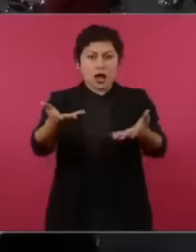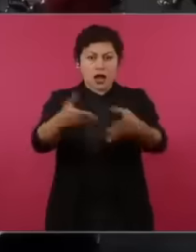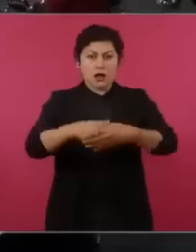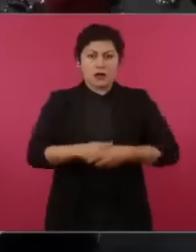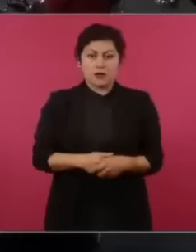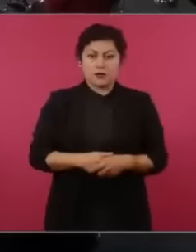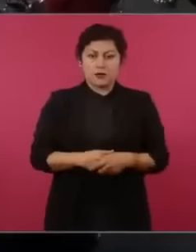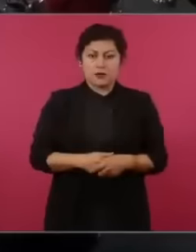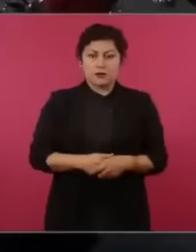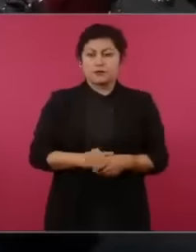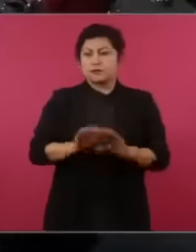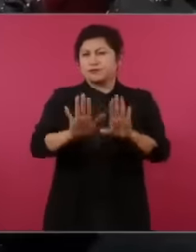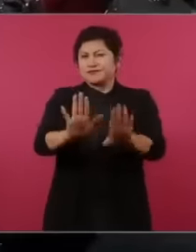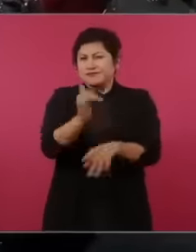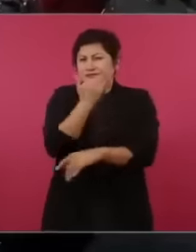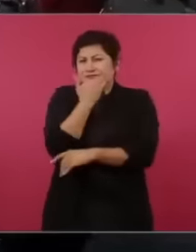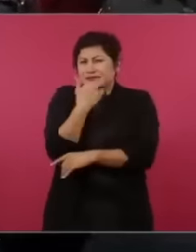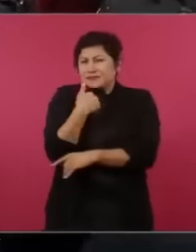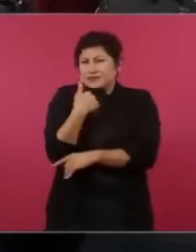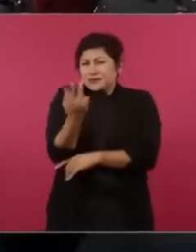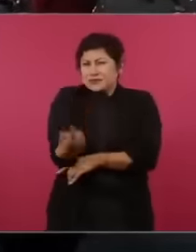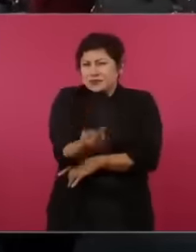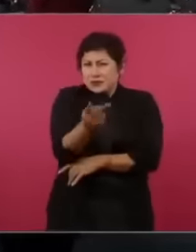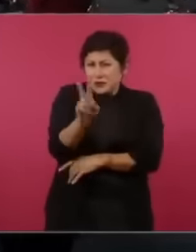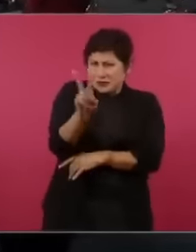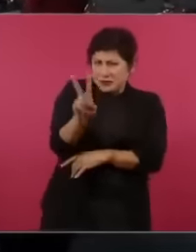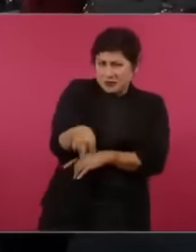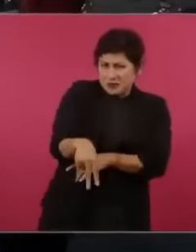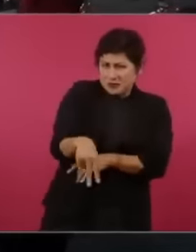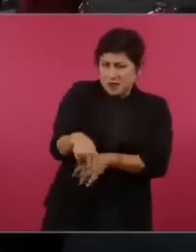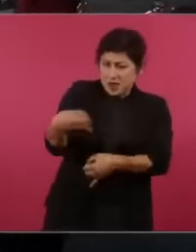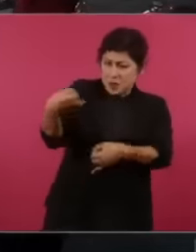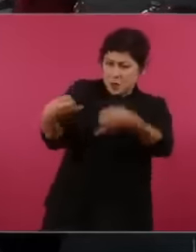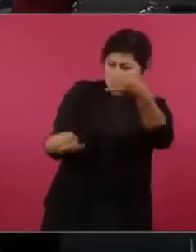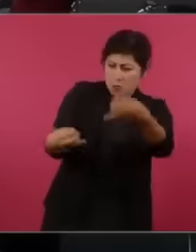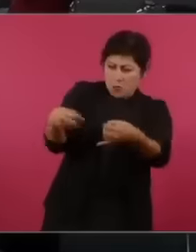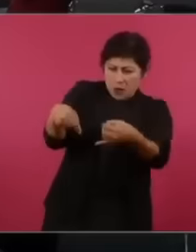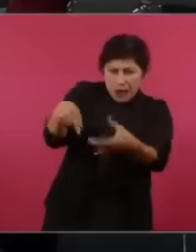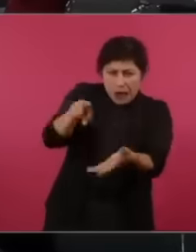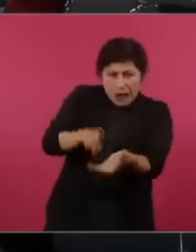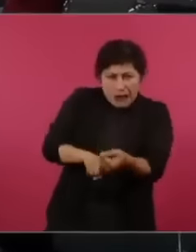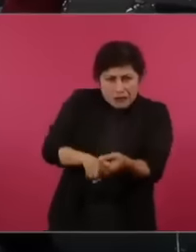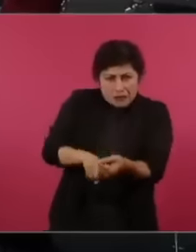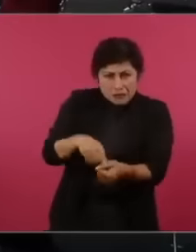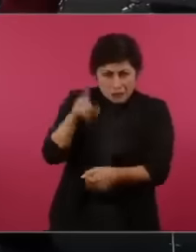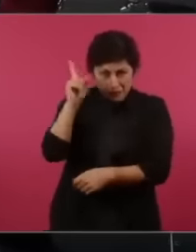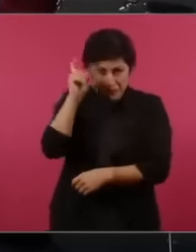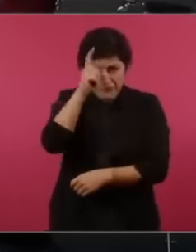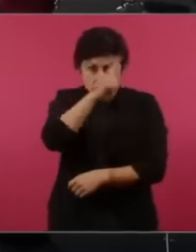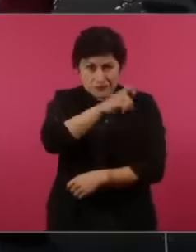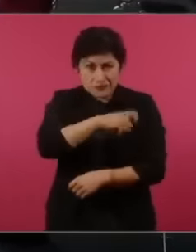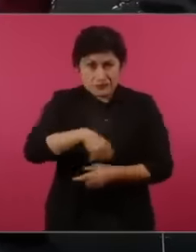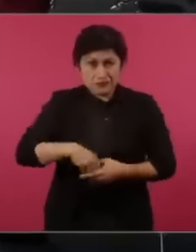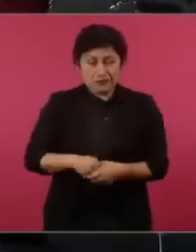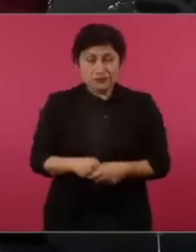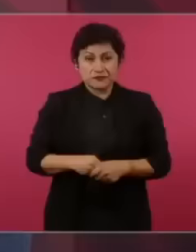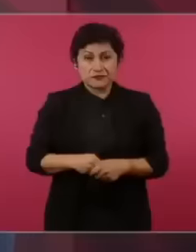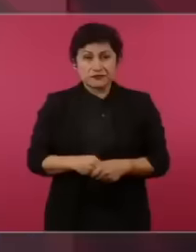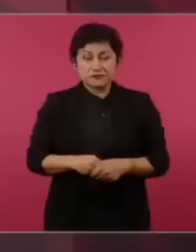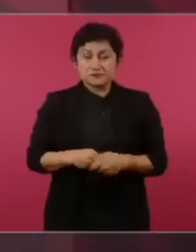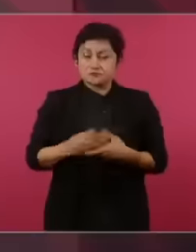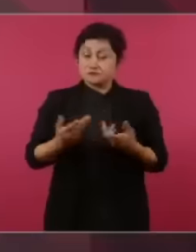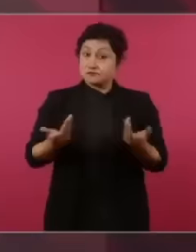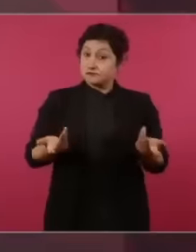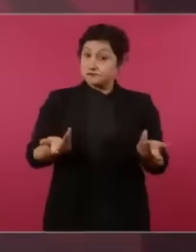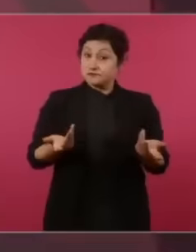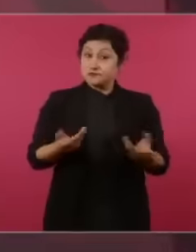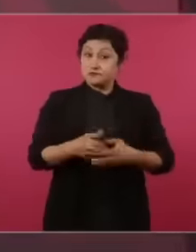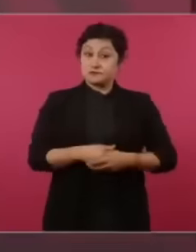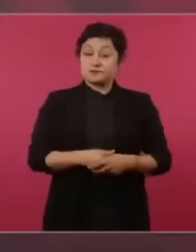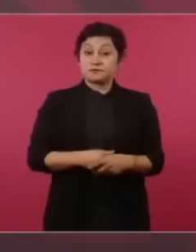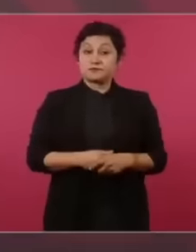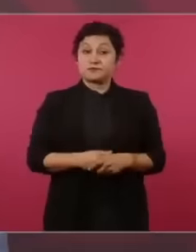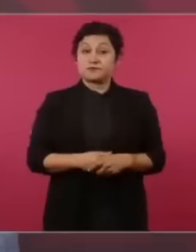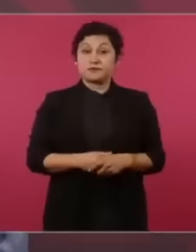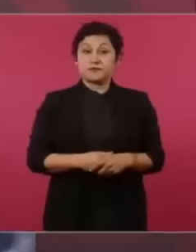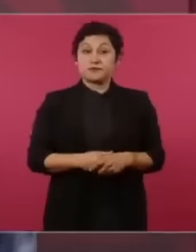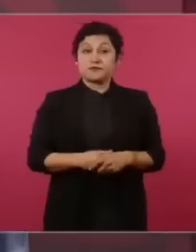Justice when one acts with